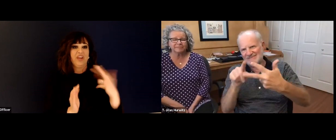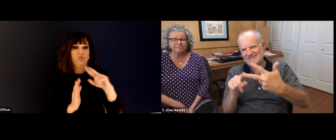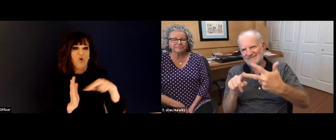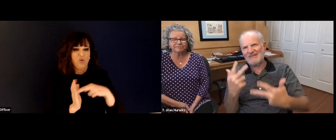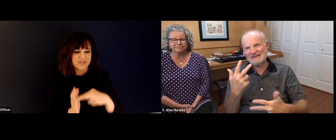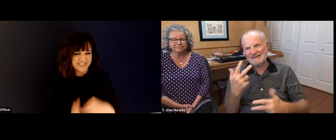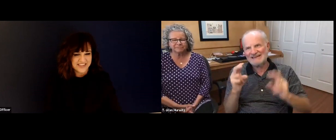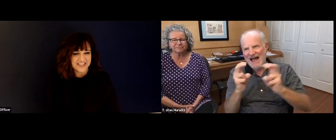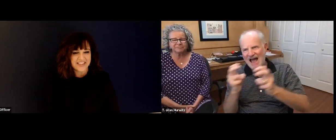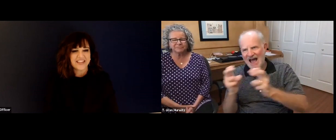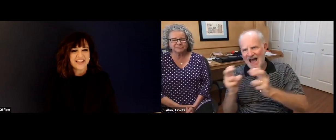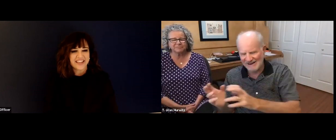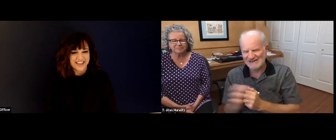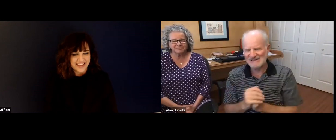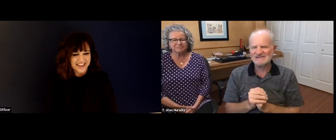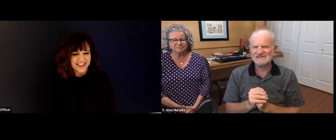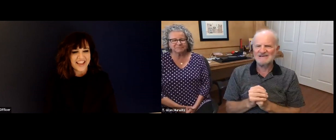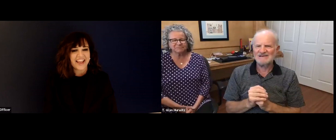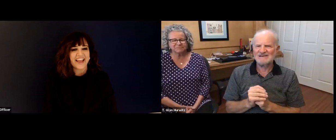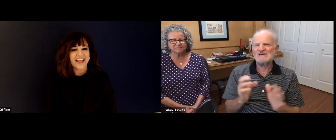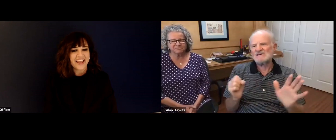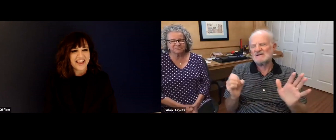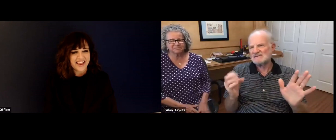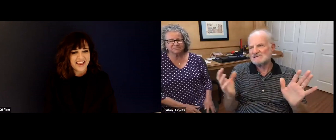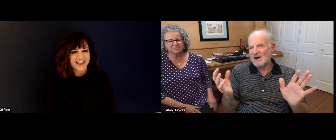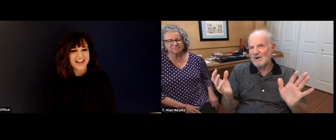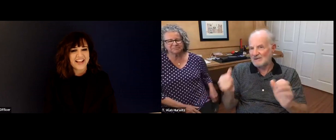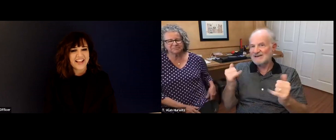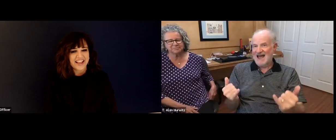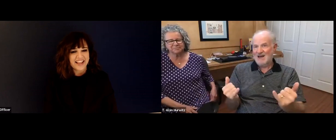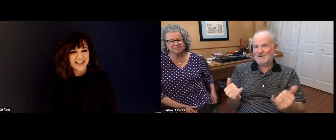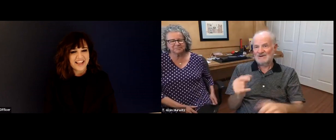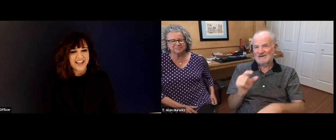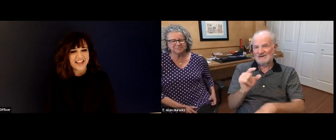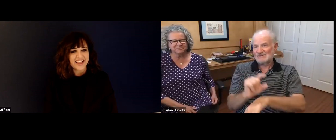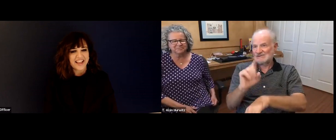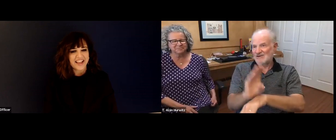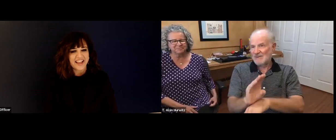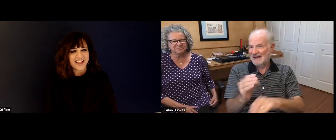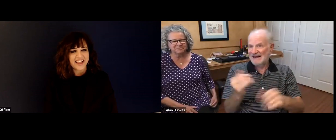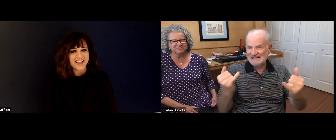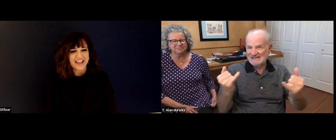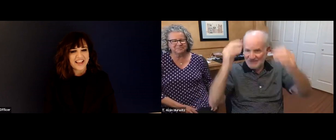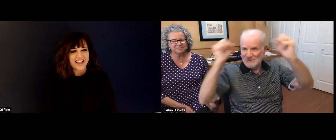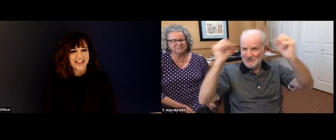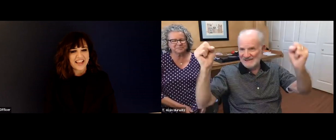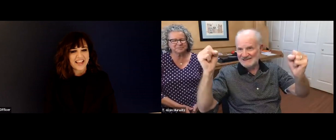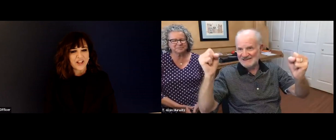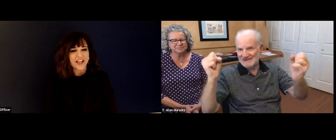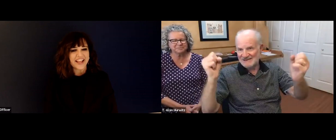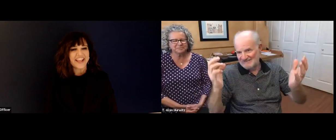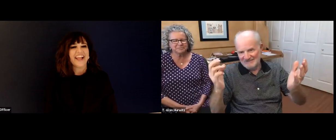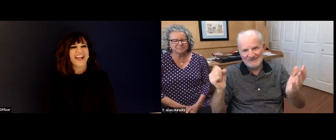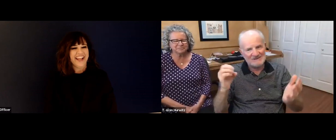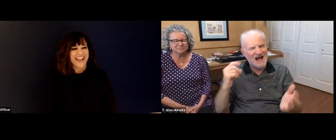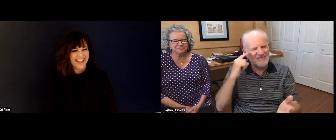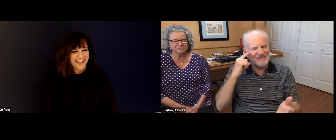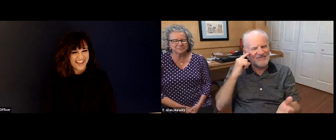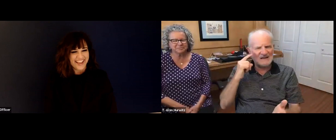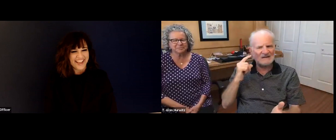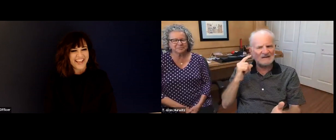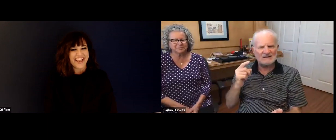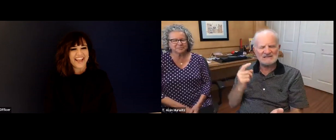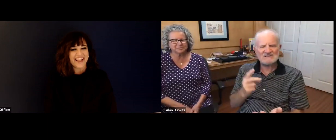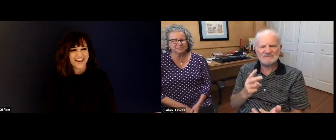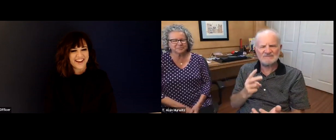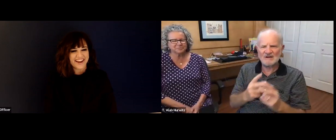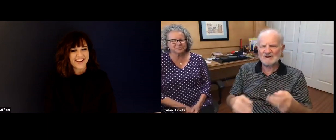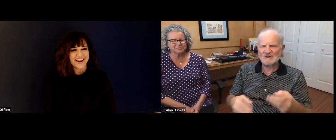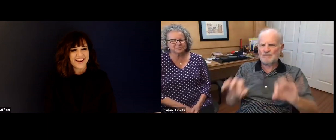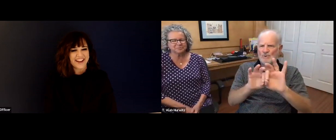of our it for anti ID. So it was confusing. But um, but yeah, I